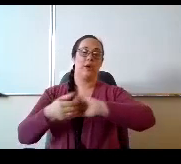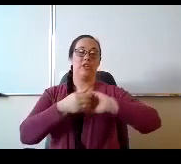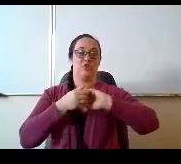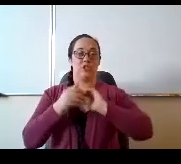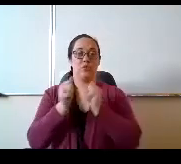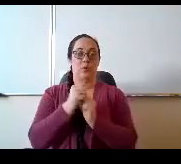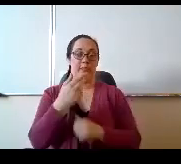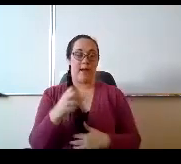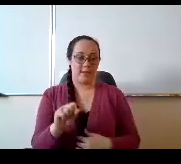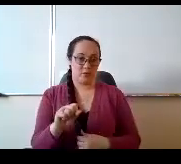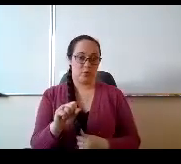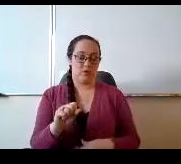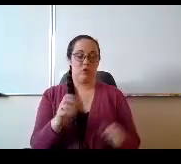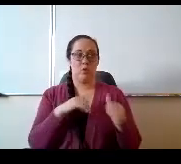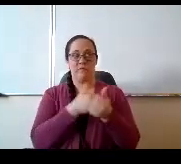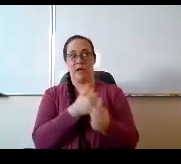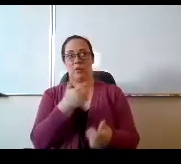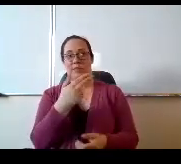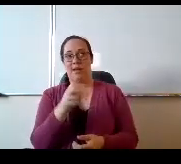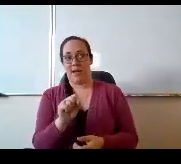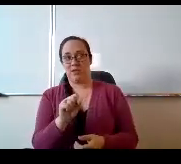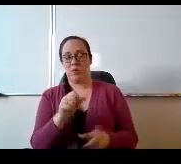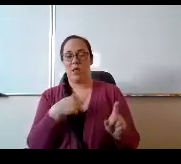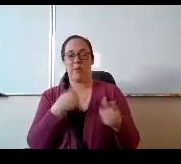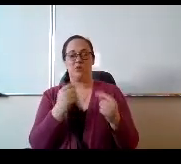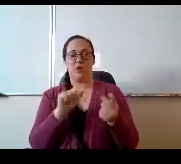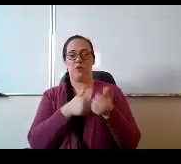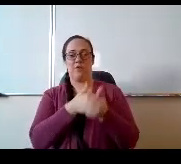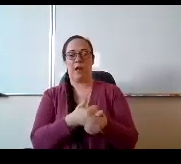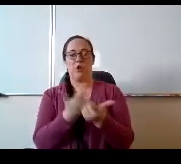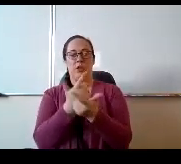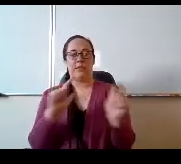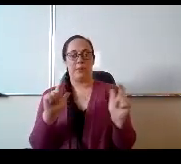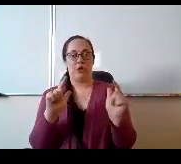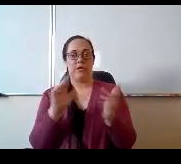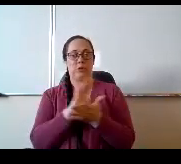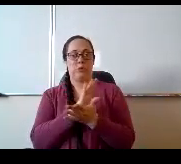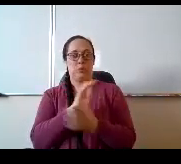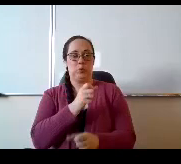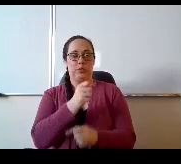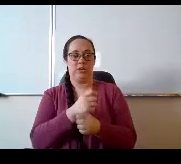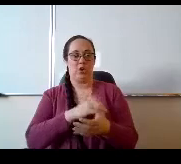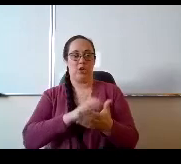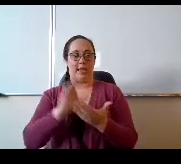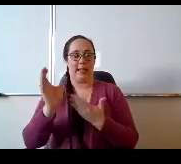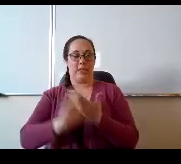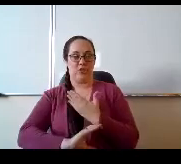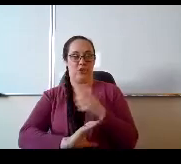so for me I'm trying to follow the Liberty Extended school year calendar that they're going to run.